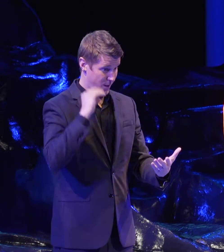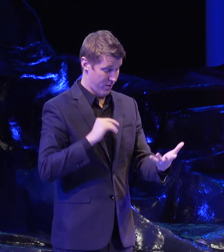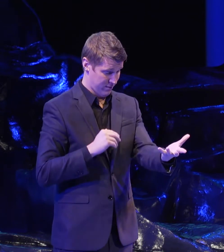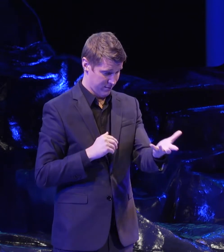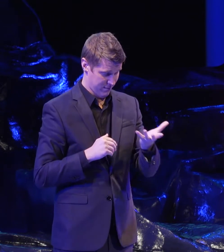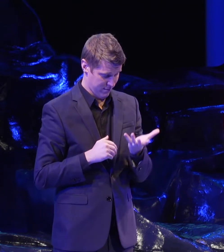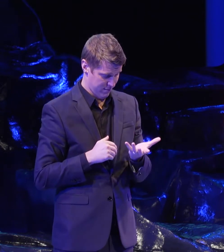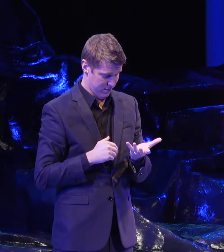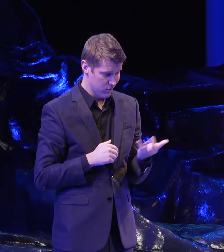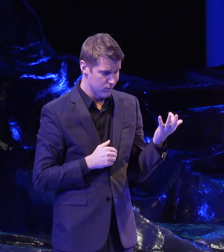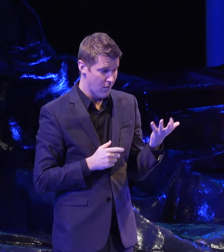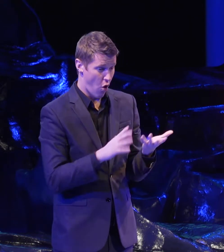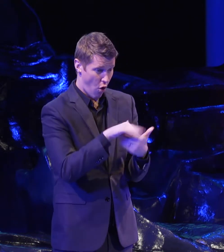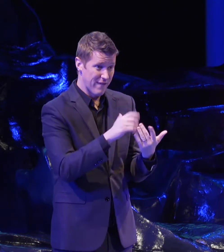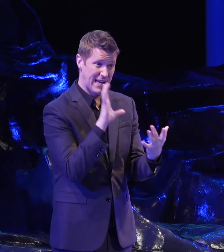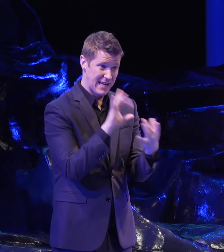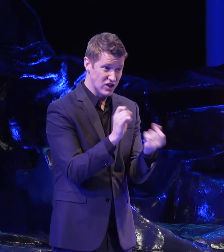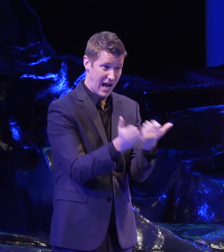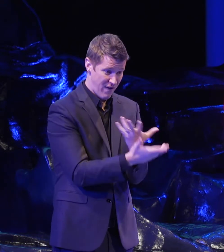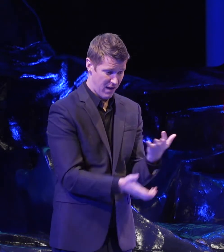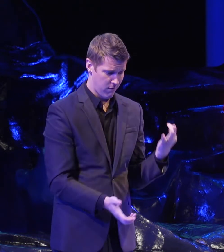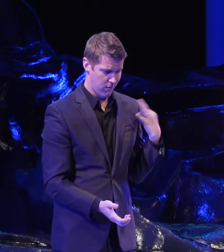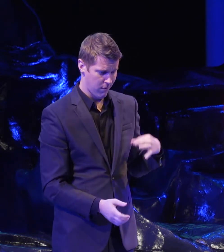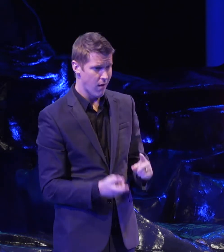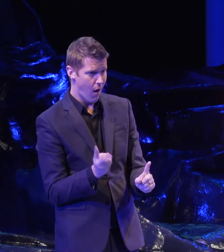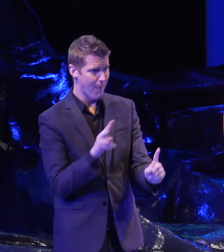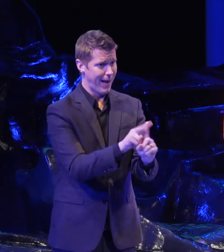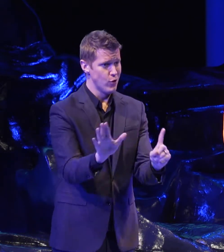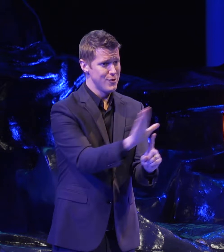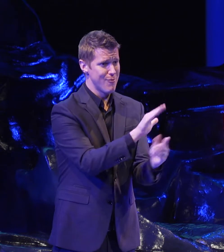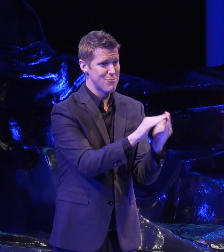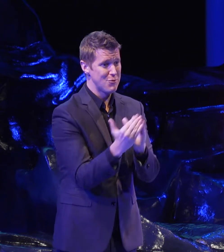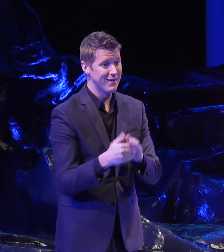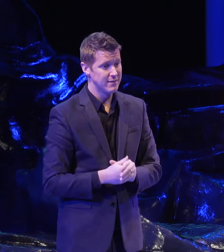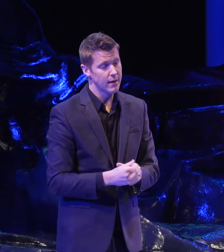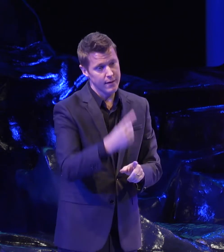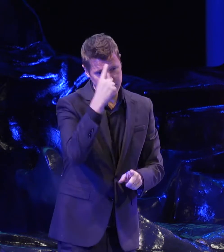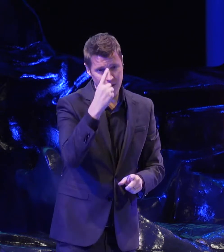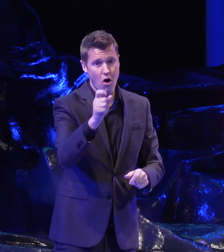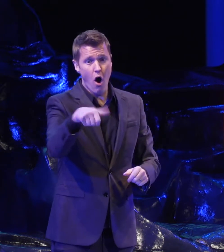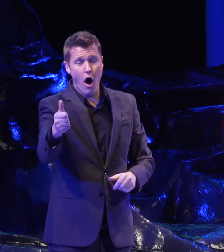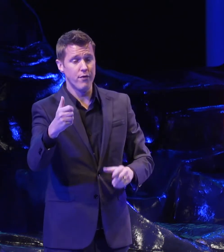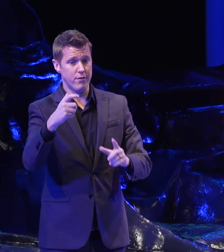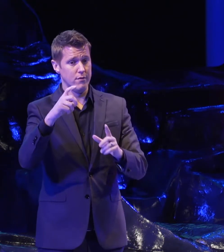the connections you've made, and put them to work back in your communities. Remember, like many other organizations in our region, the Bush Foundation is here